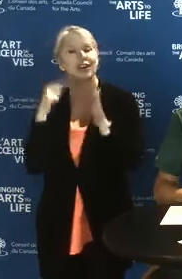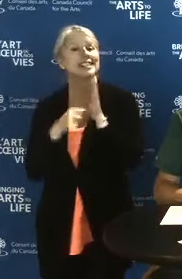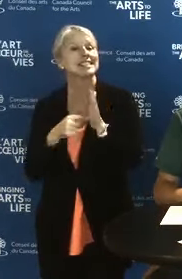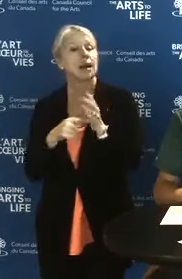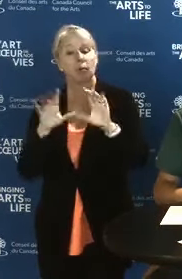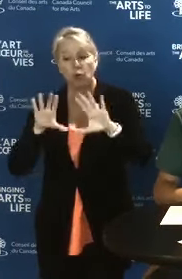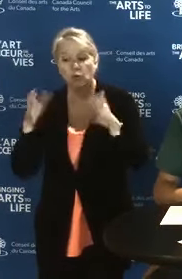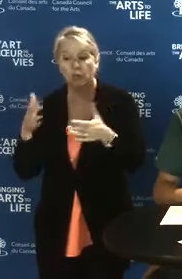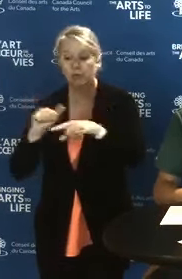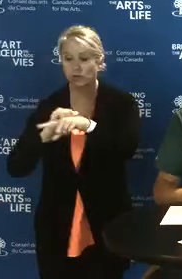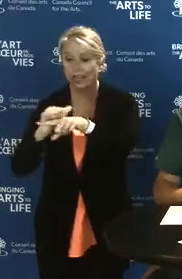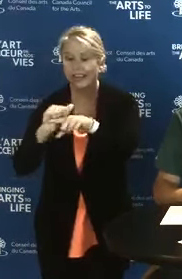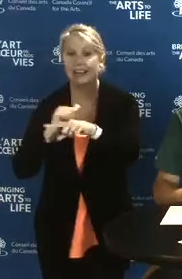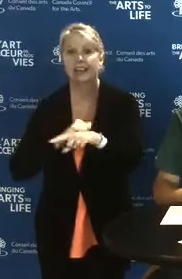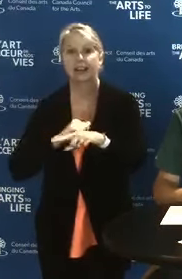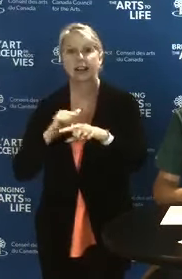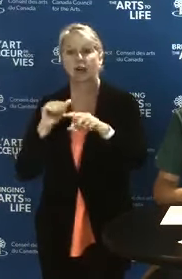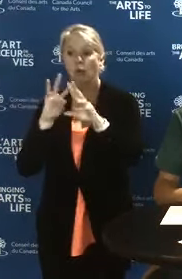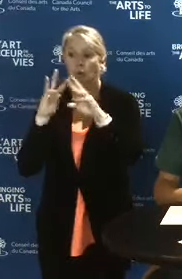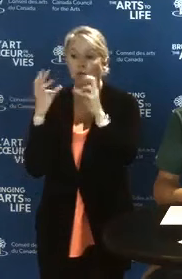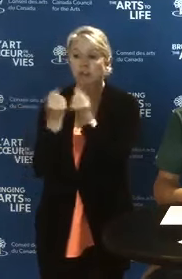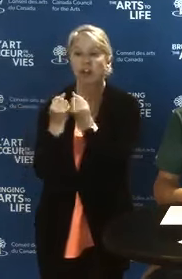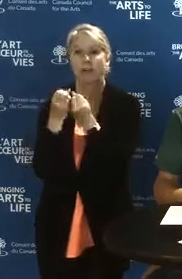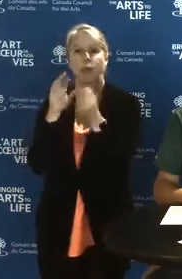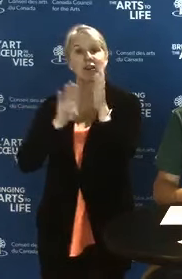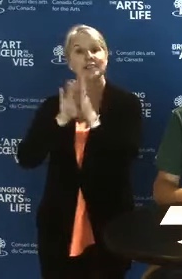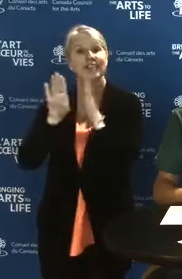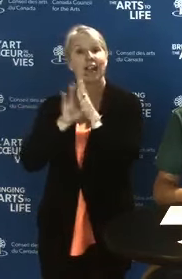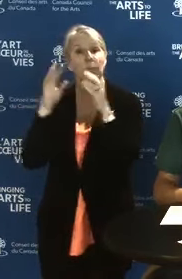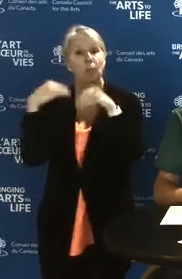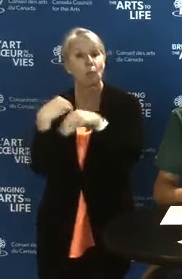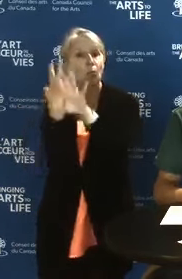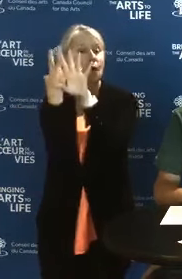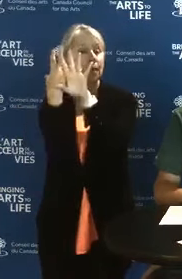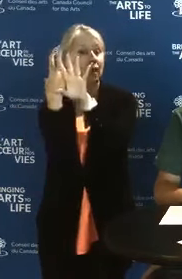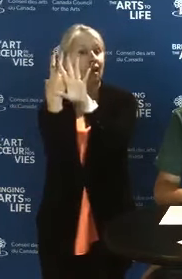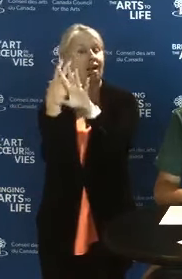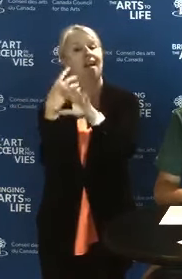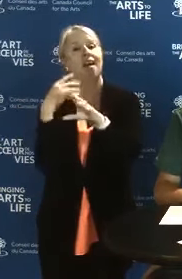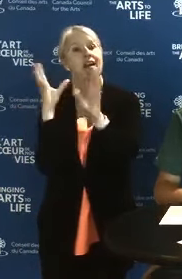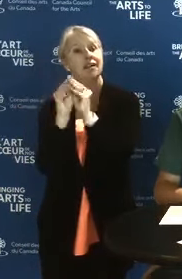Workshops. Develop webinars or organize hackathons.